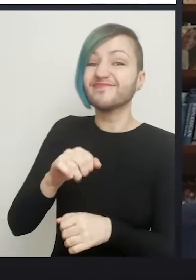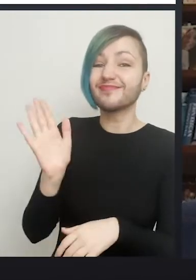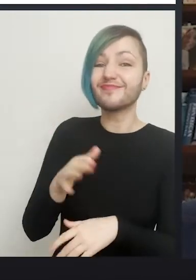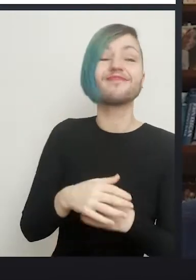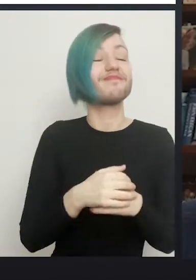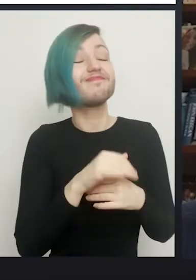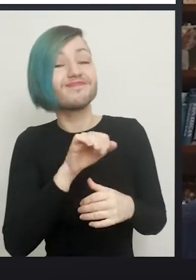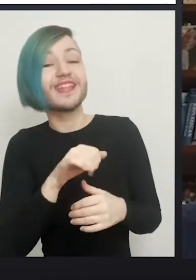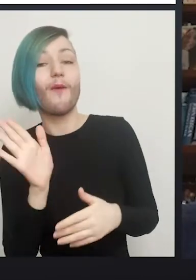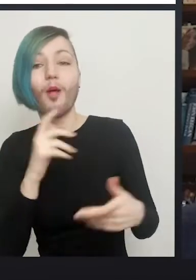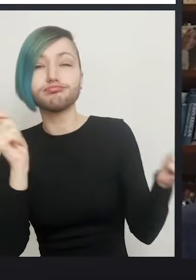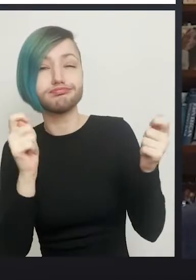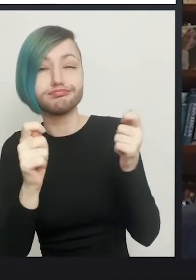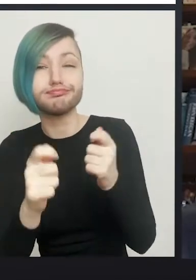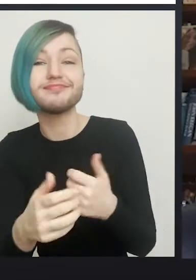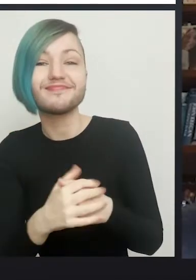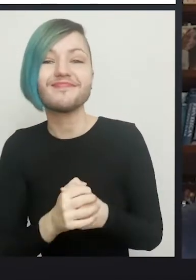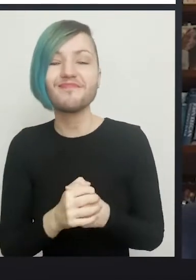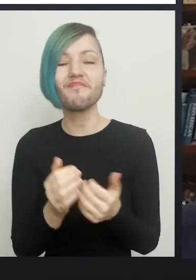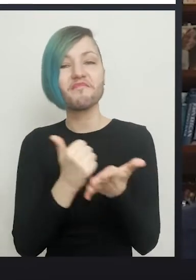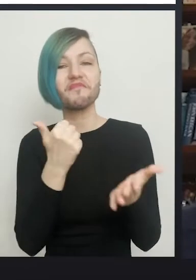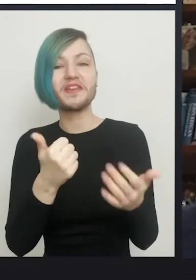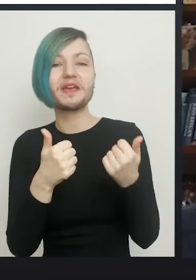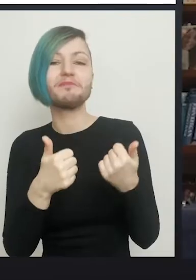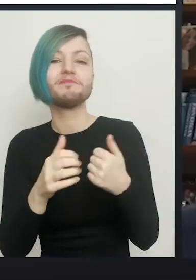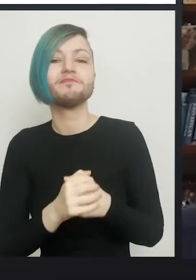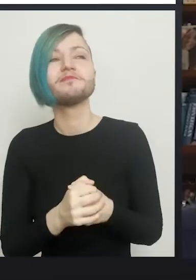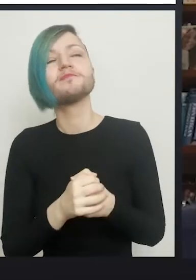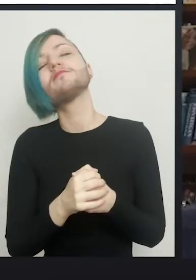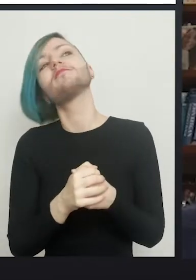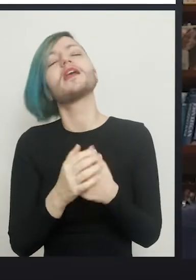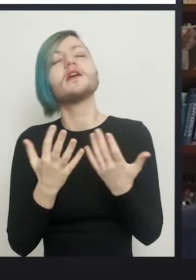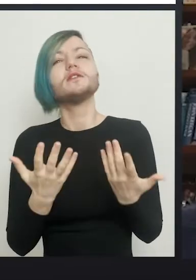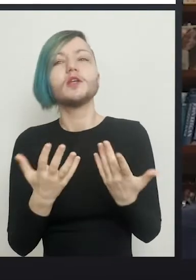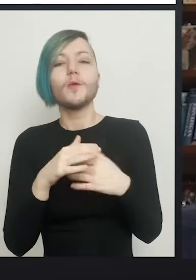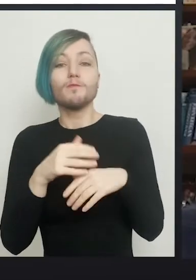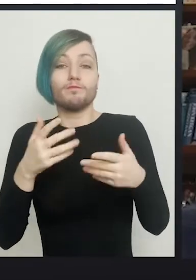Brilliant, okay, so fantastic. So I think the idea behind this interview,